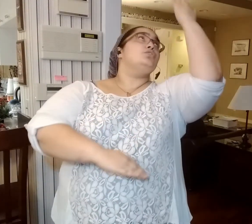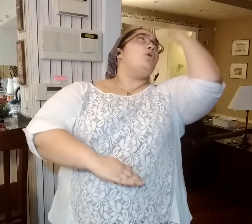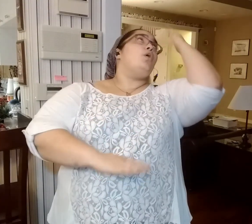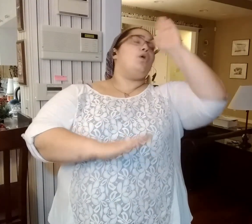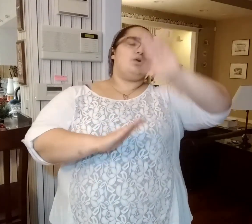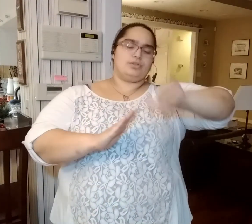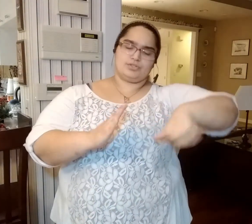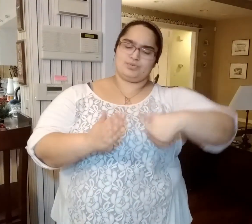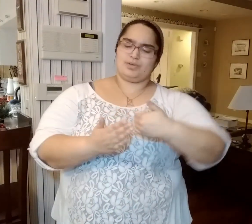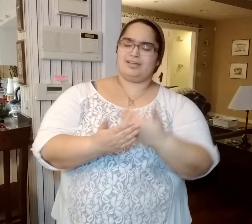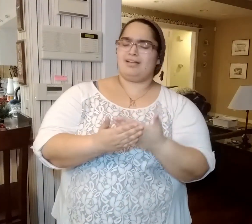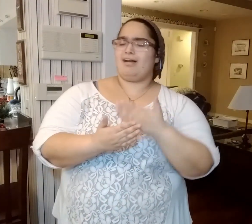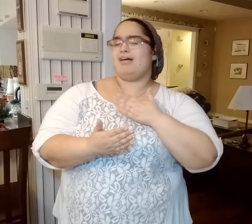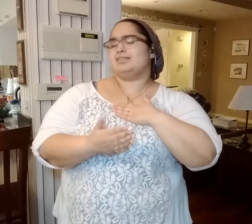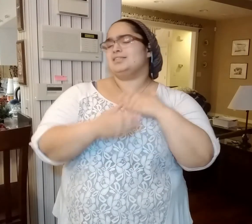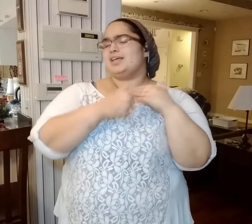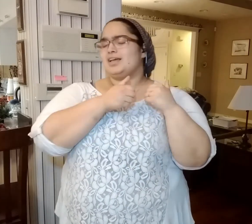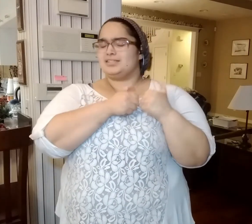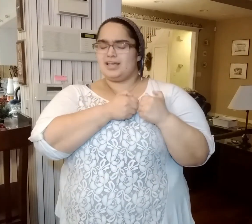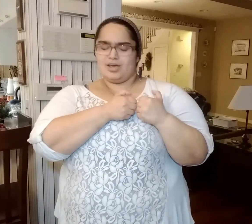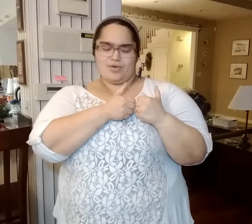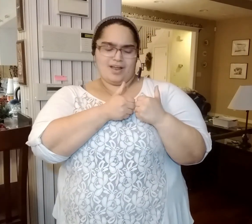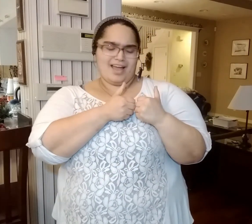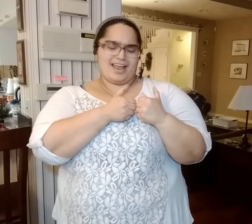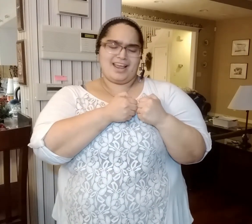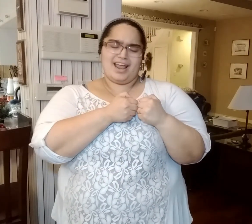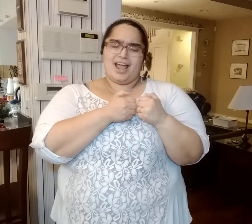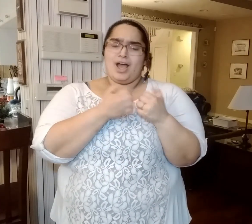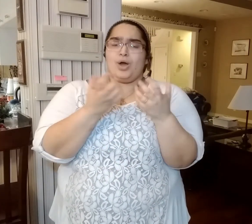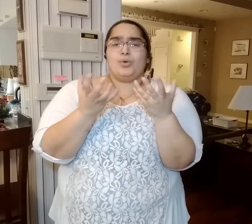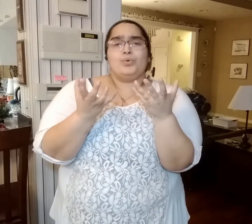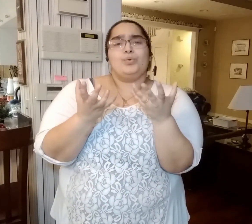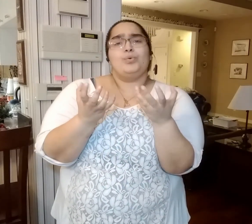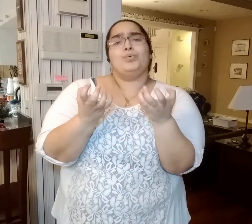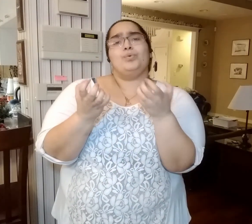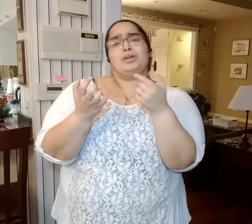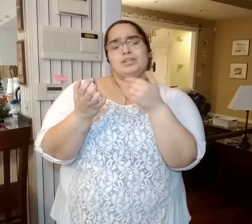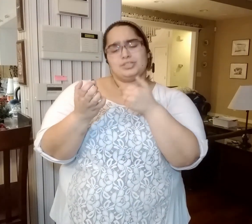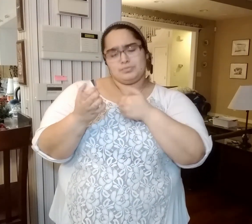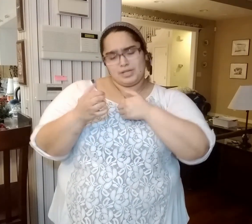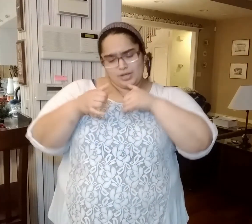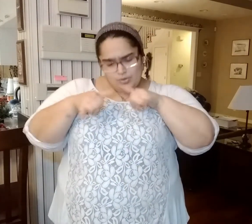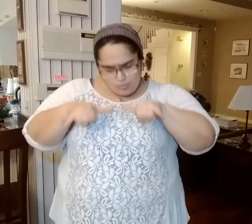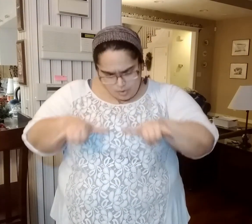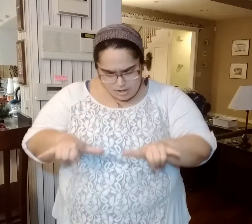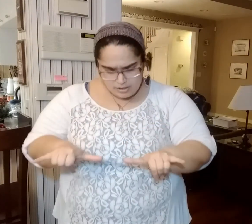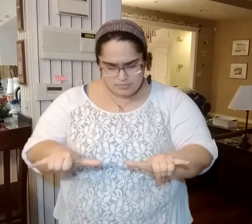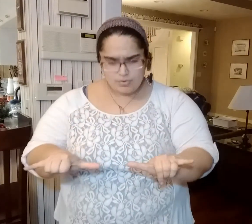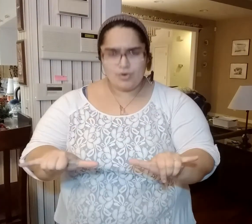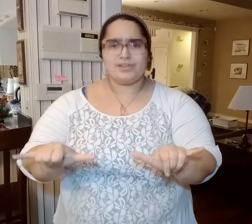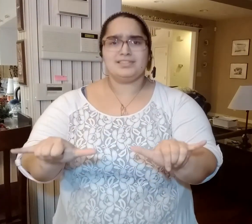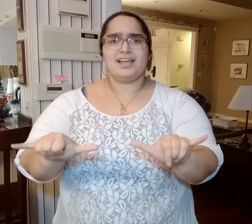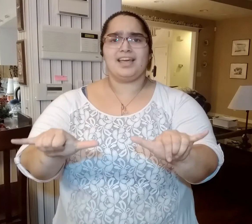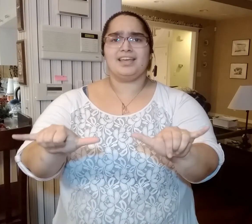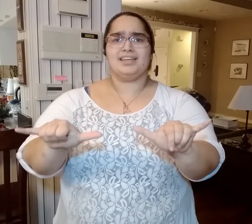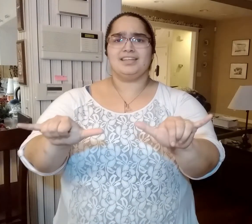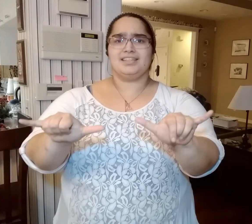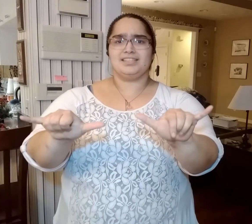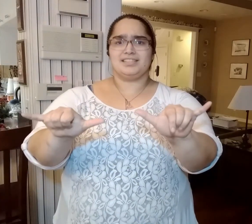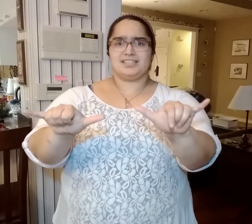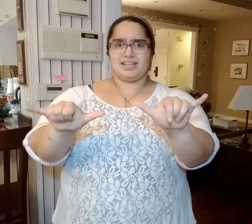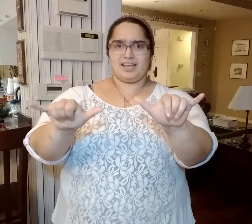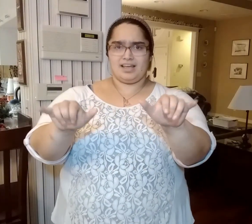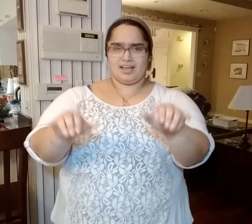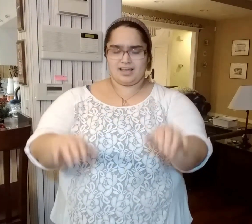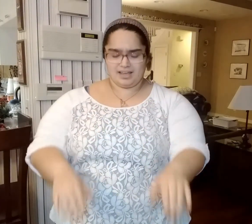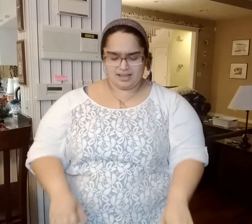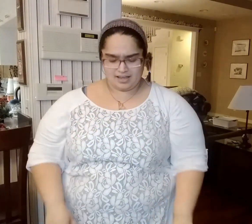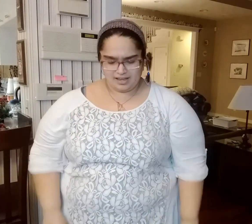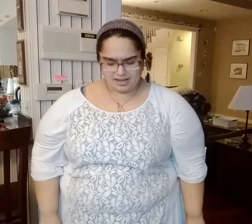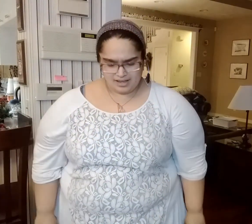And all the sweethearts that e'er I had, would wish me one more day to stay.